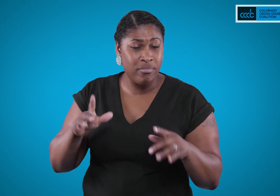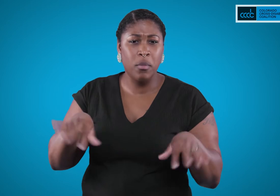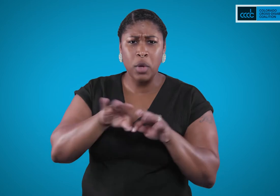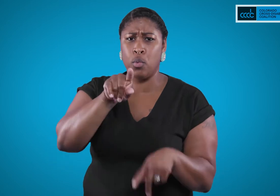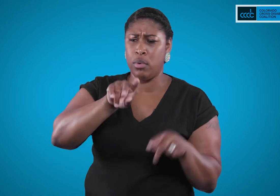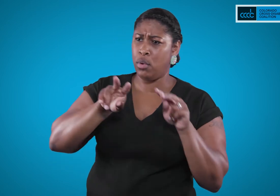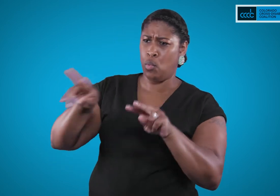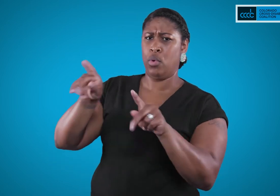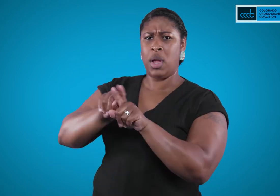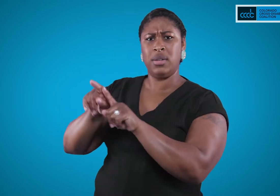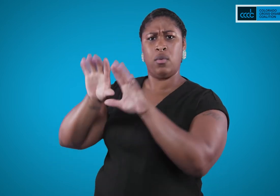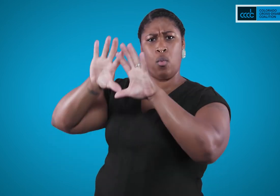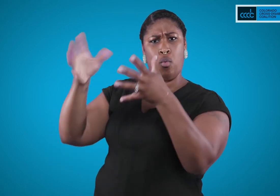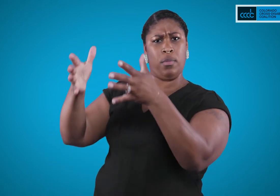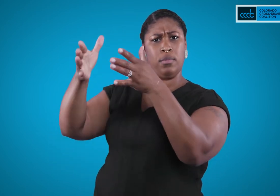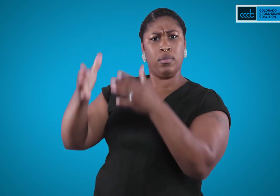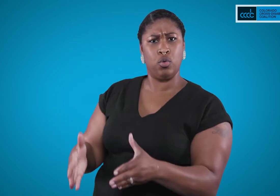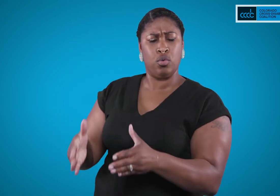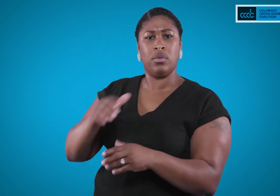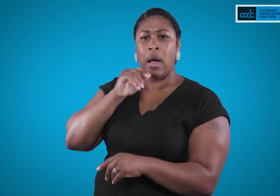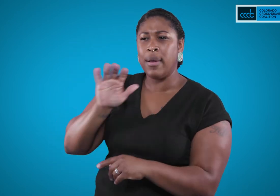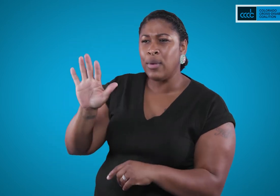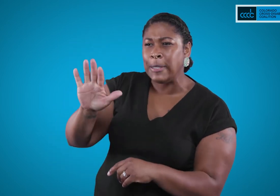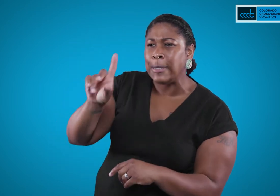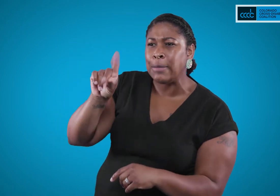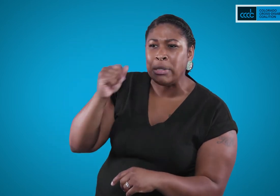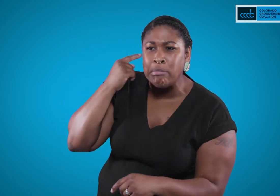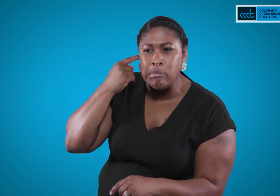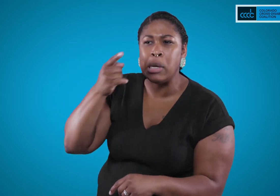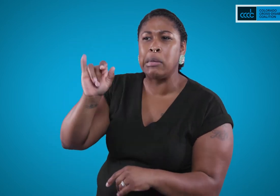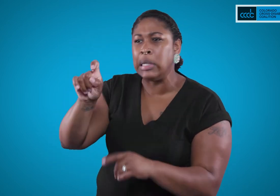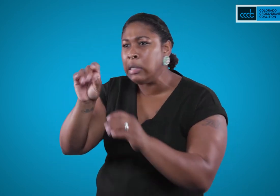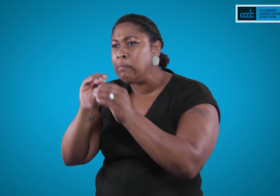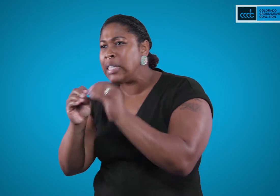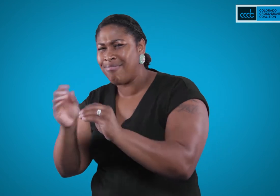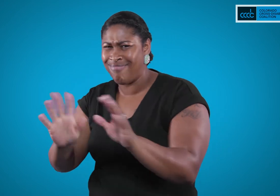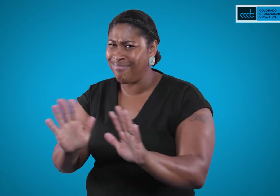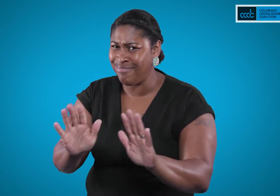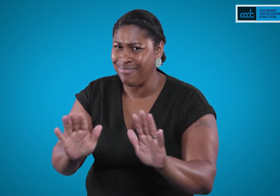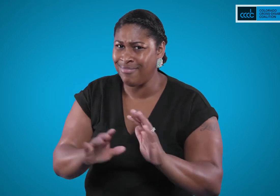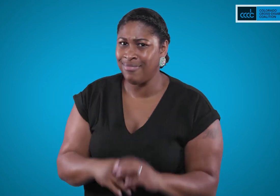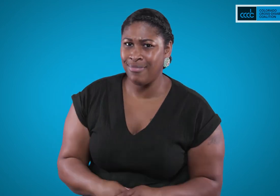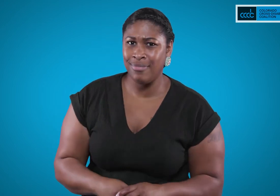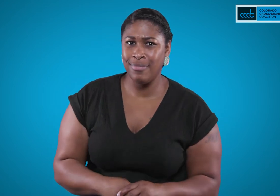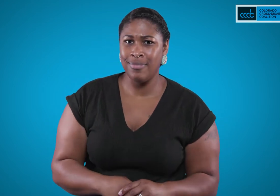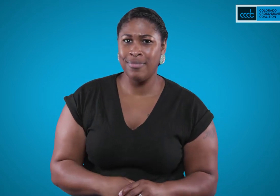We encourage you to view the deaf patient as a whole person, rather than a disability that needs to be fixed, especially if they are not asking for it.